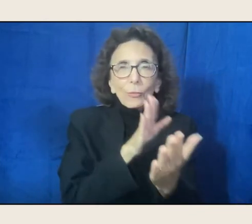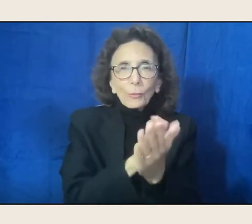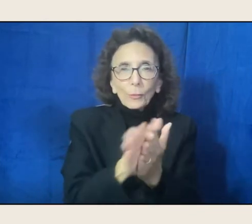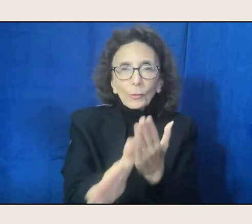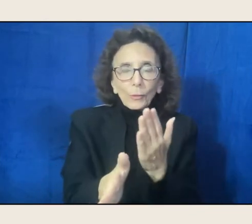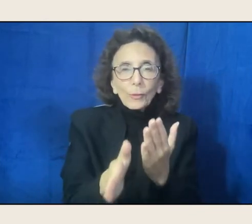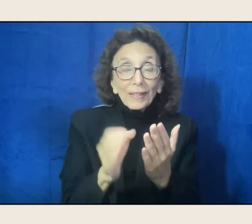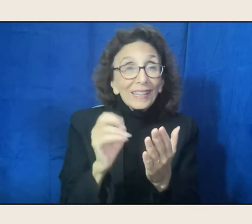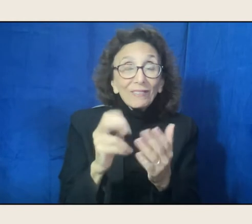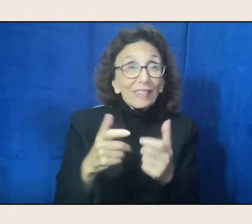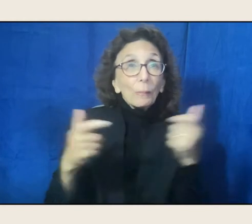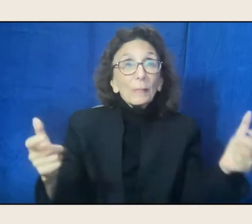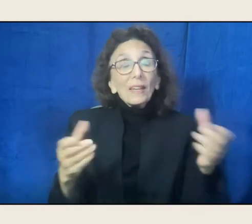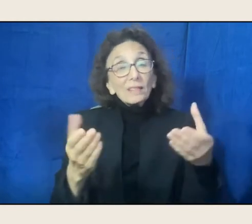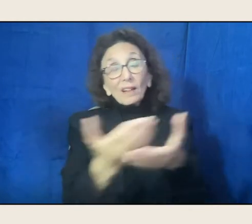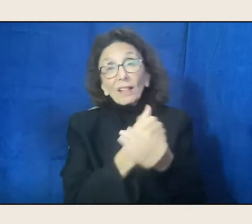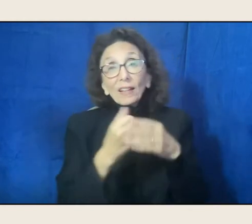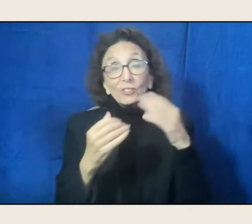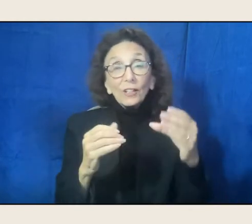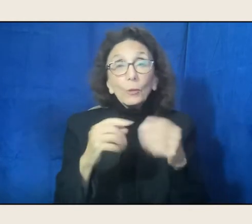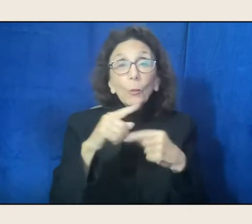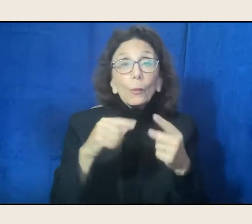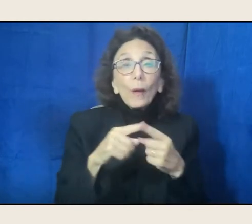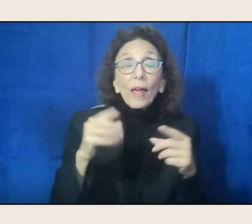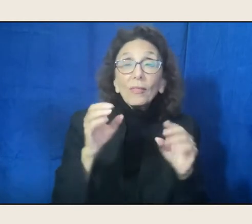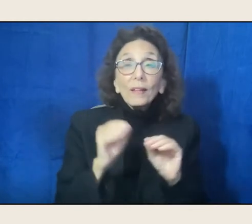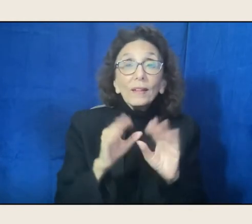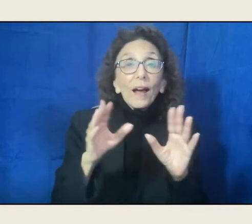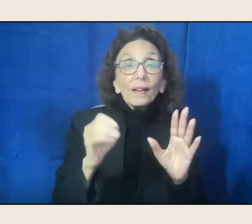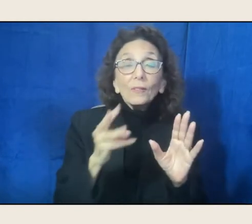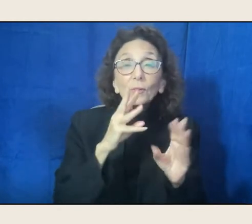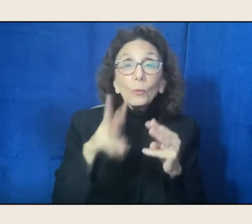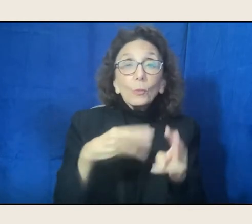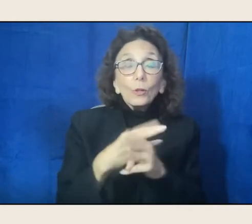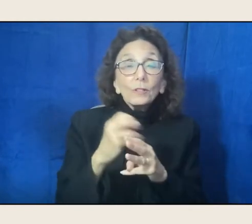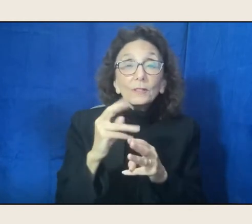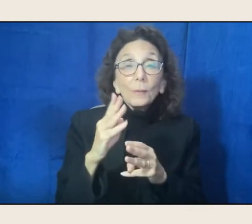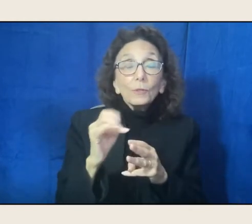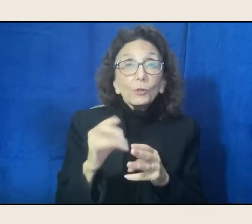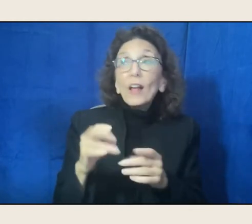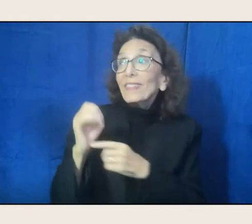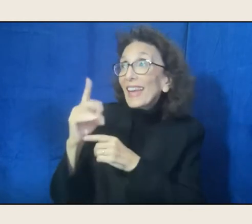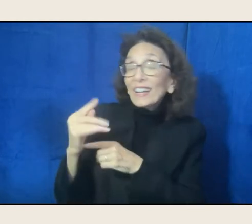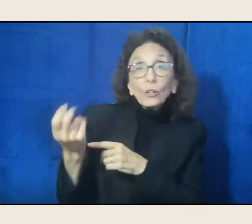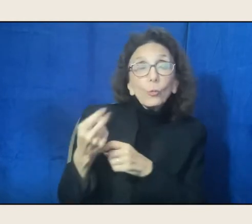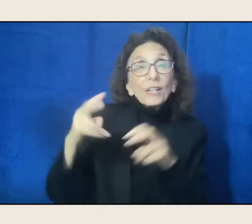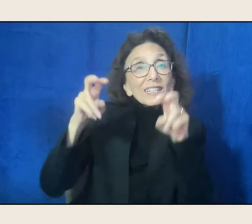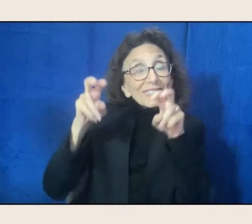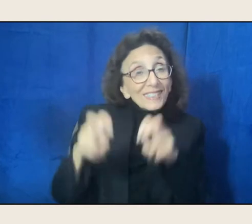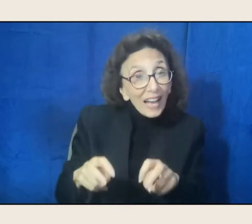"When the Light of the World Was Subdued", the editors and I, we sat and read that whole anthology aloud.